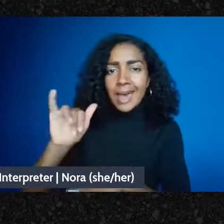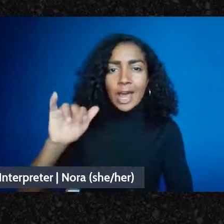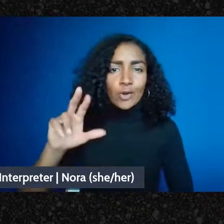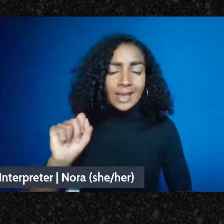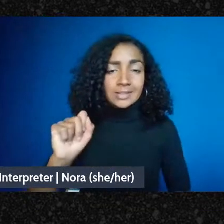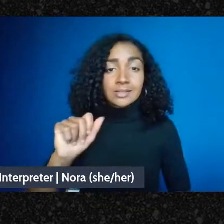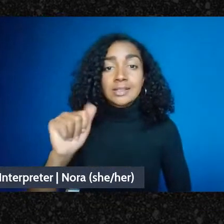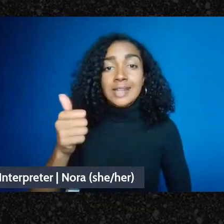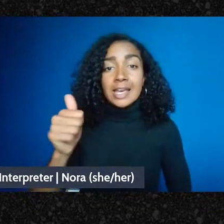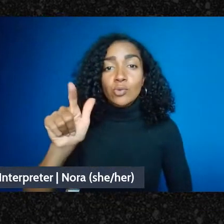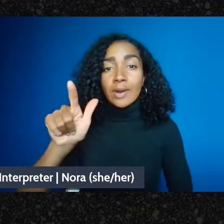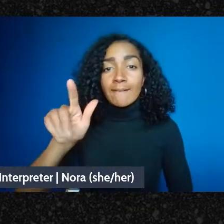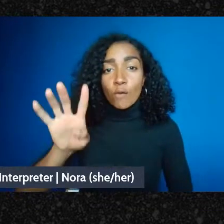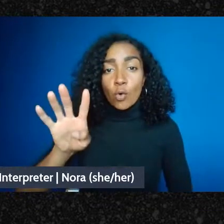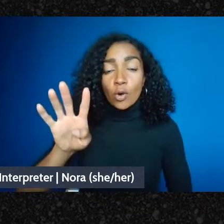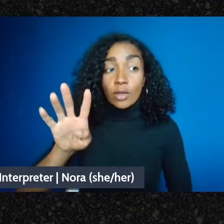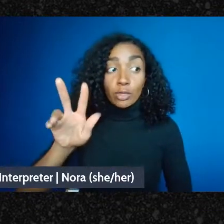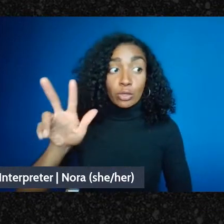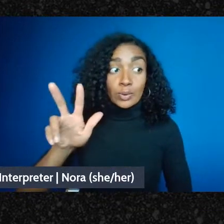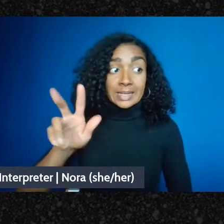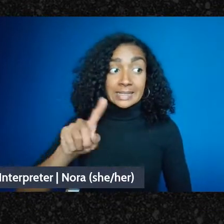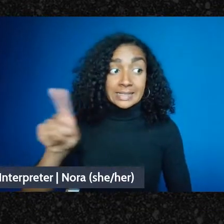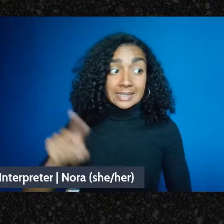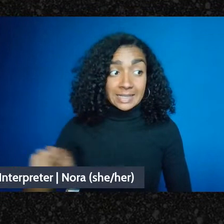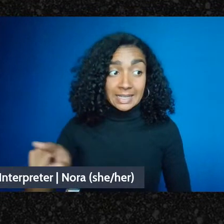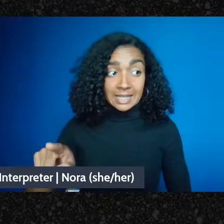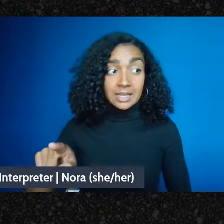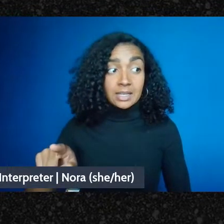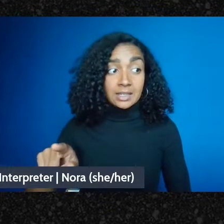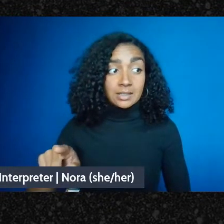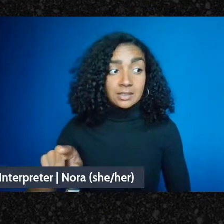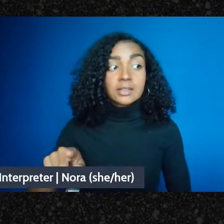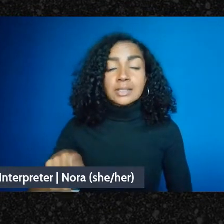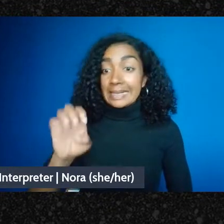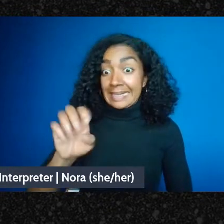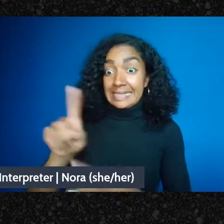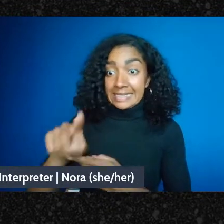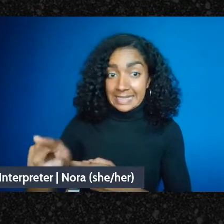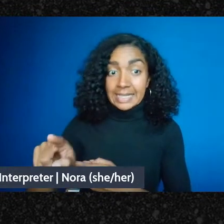is a streamlined form if you're under fifty thousand dollars in total revenue you may qualify